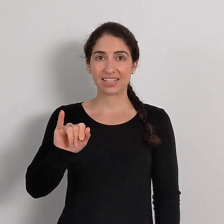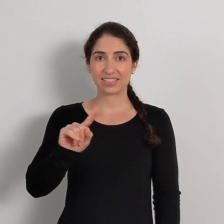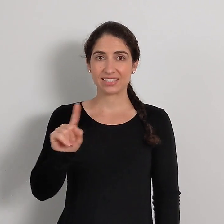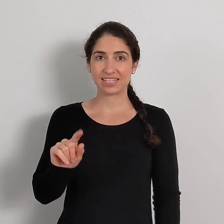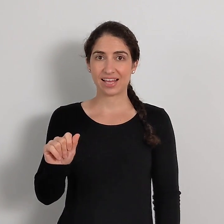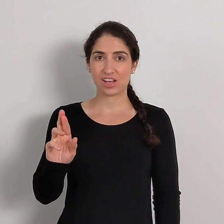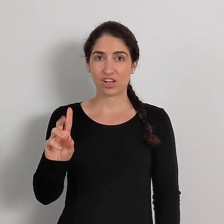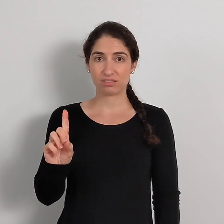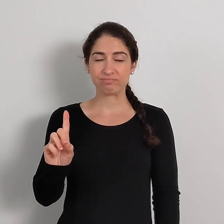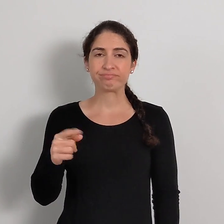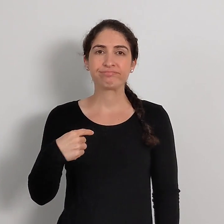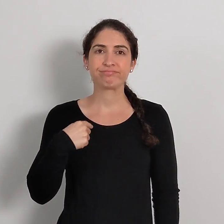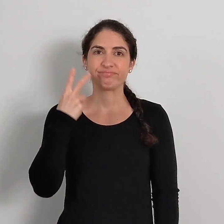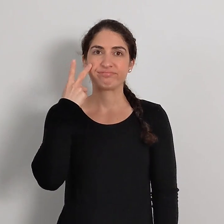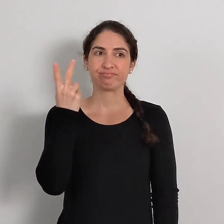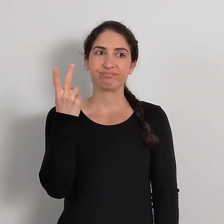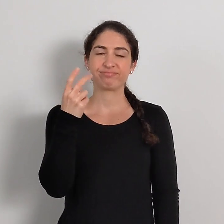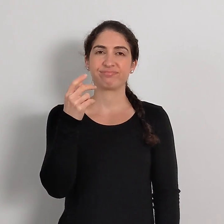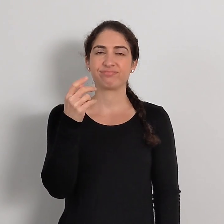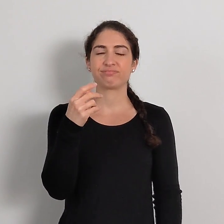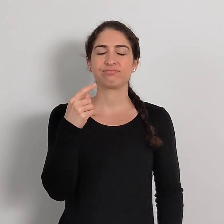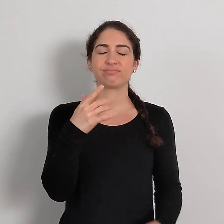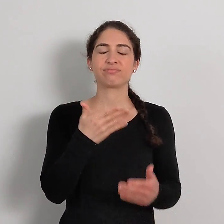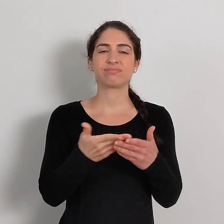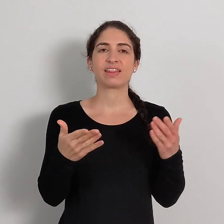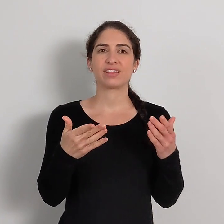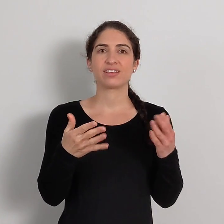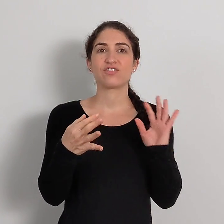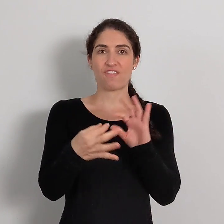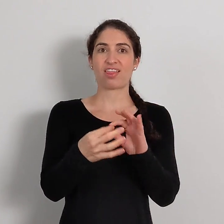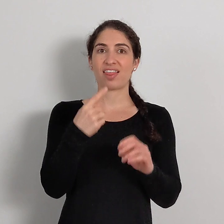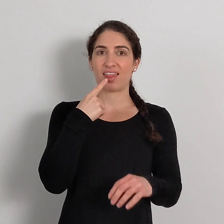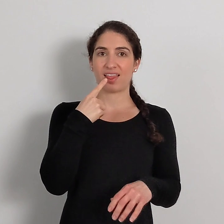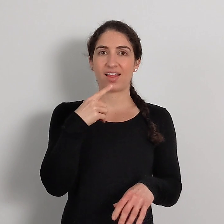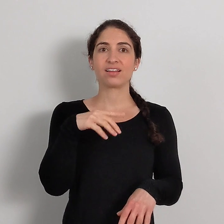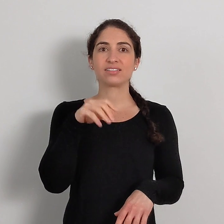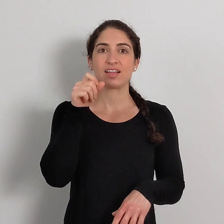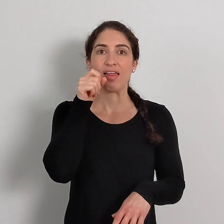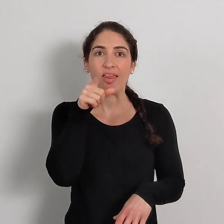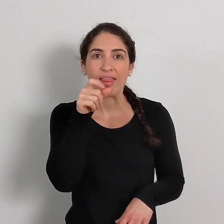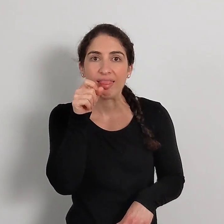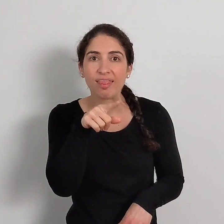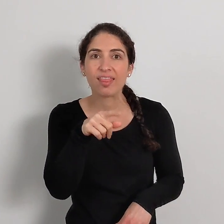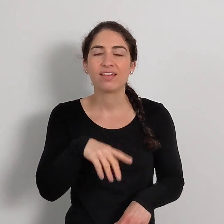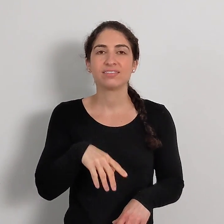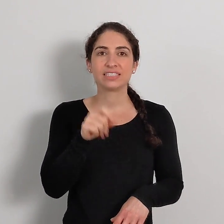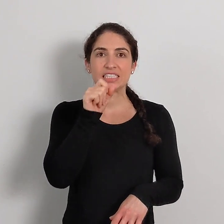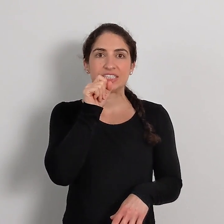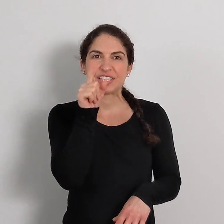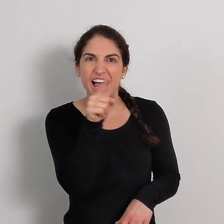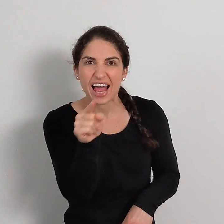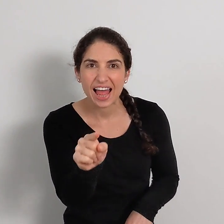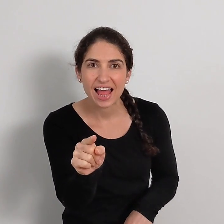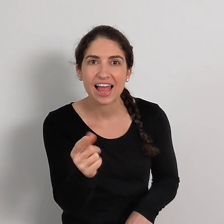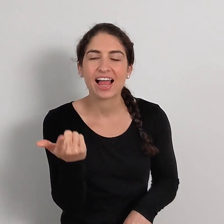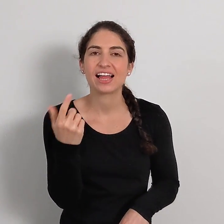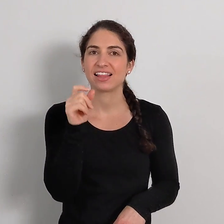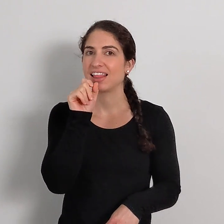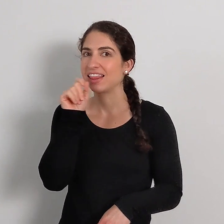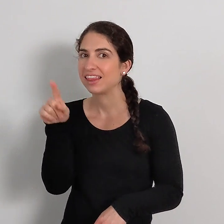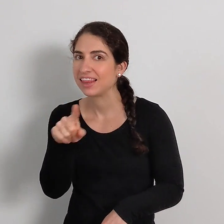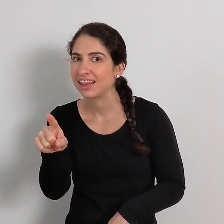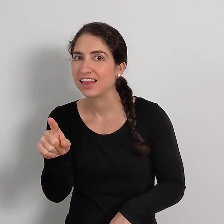LIZARD, I have seen a few things related to the tongue: LIZARD, or LIZARD